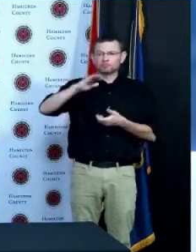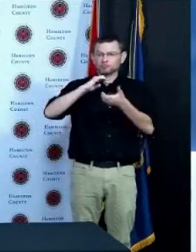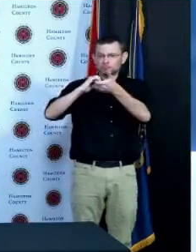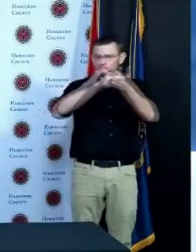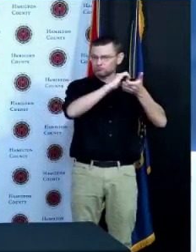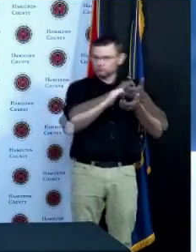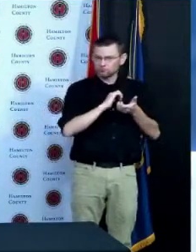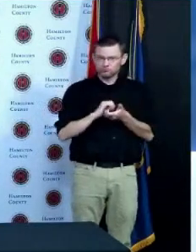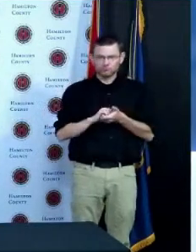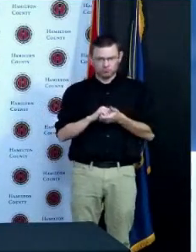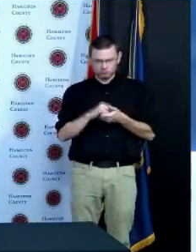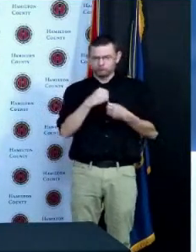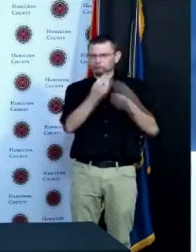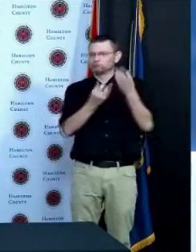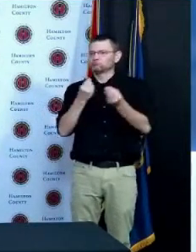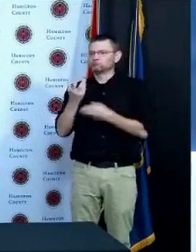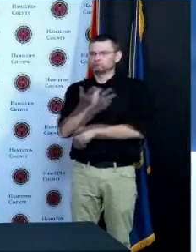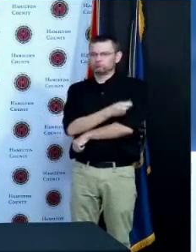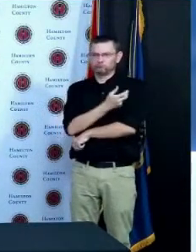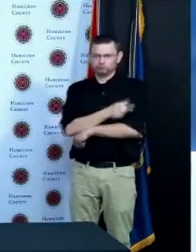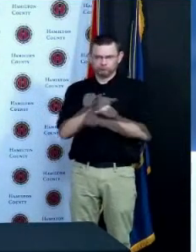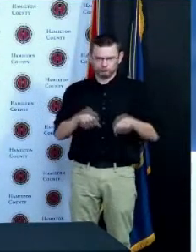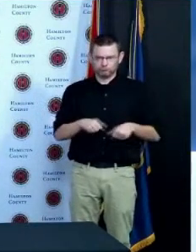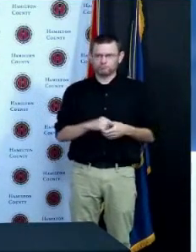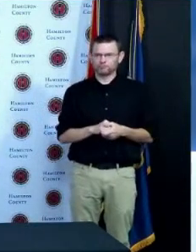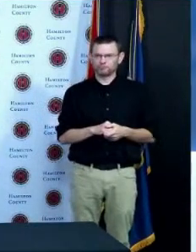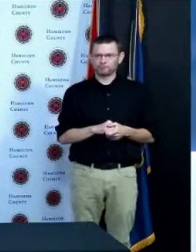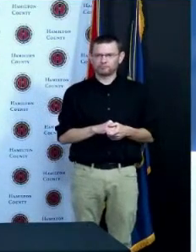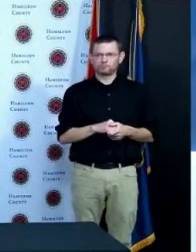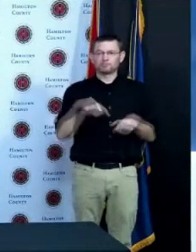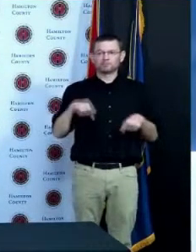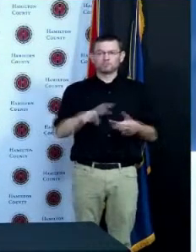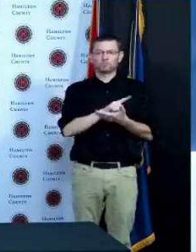County Public Health will be partnering with the Ohio Department of Health they will be bringing